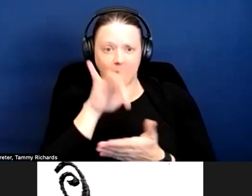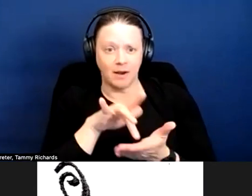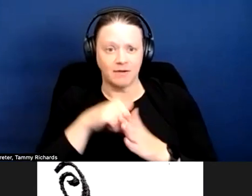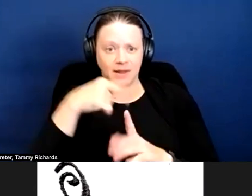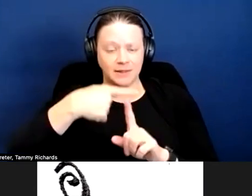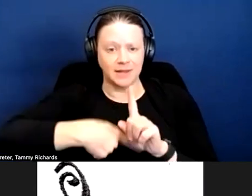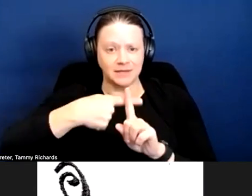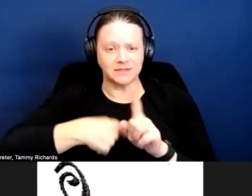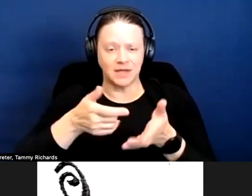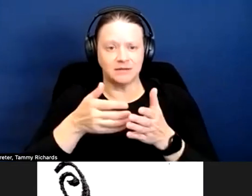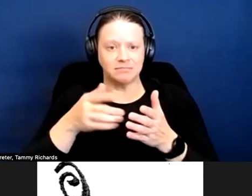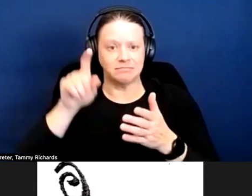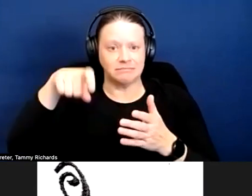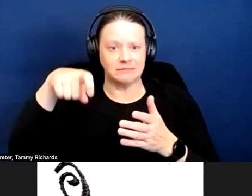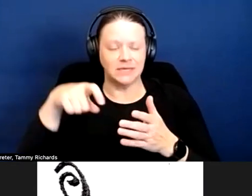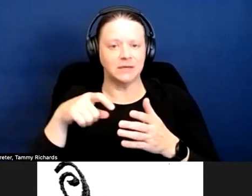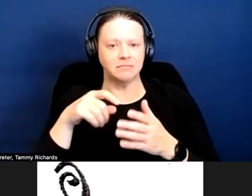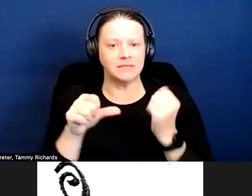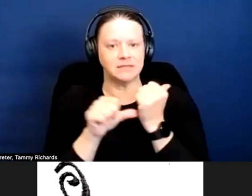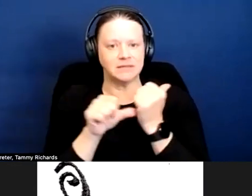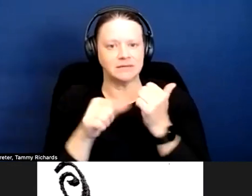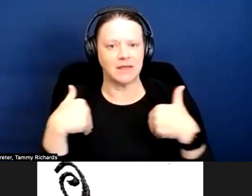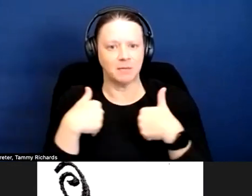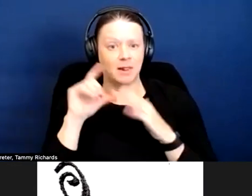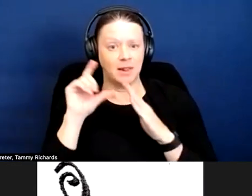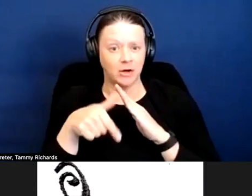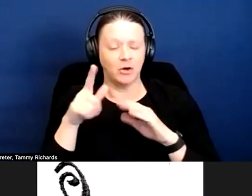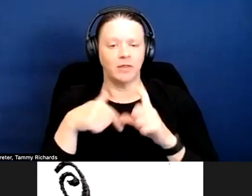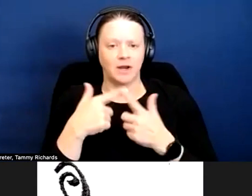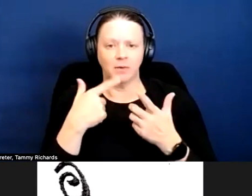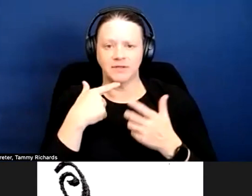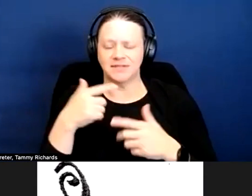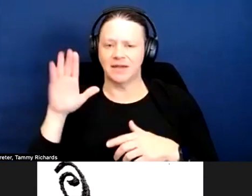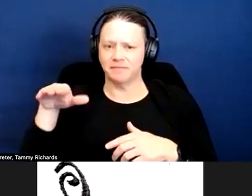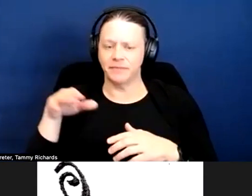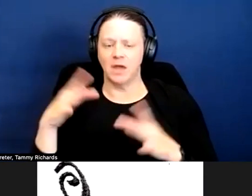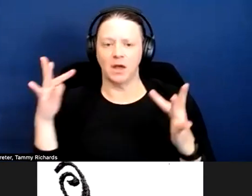the need for an assistance animal, I would tell them to contact the landlord to let them